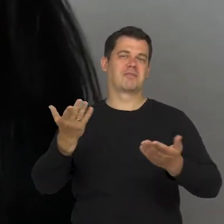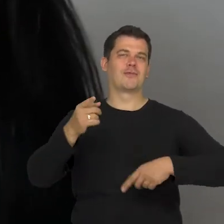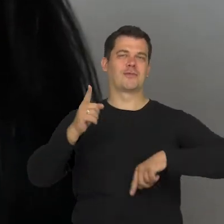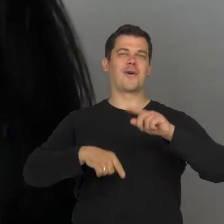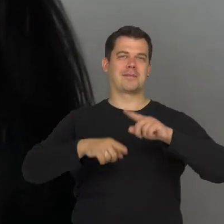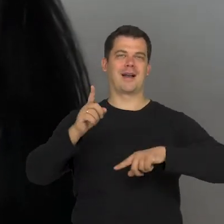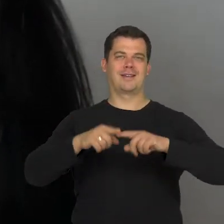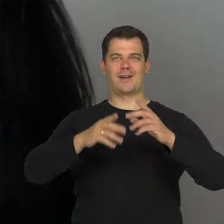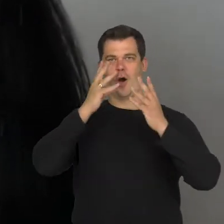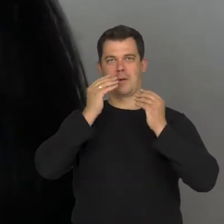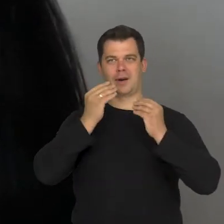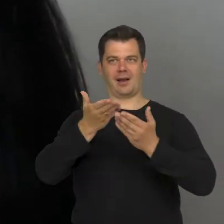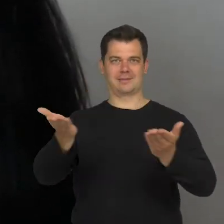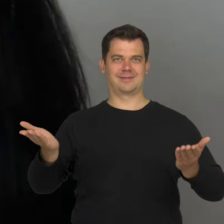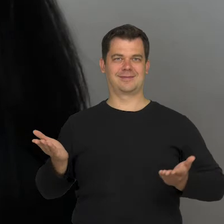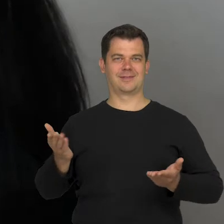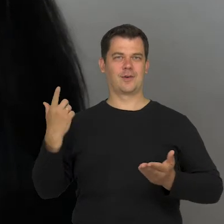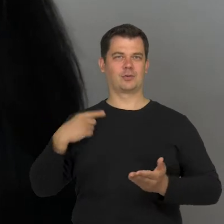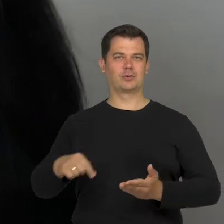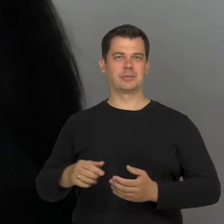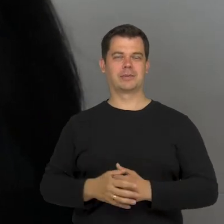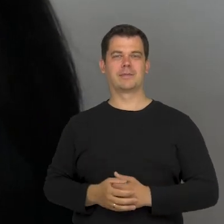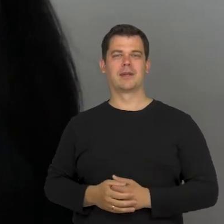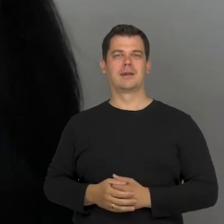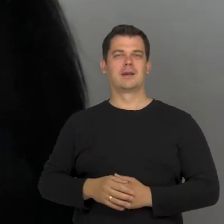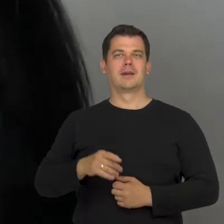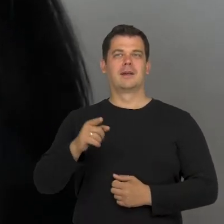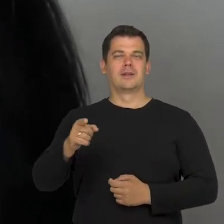which, in itself, is not homogeneous.